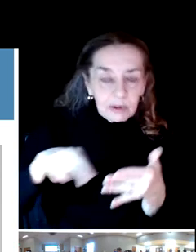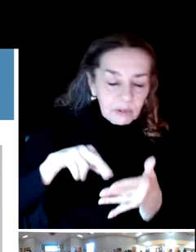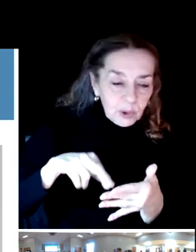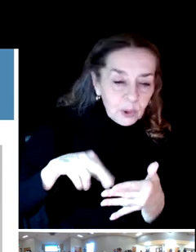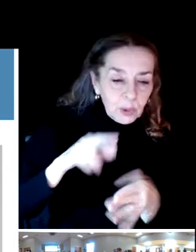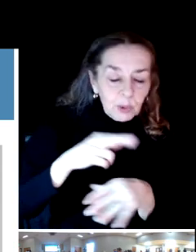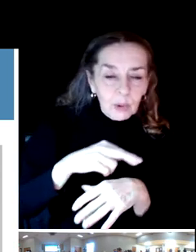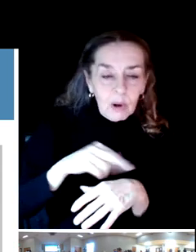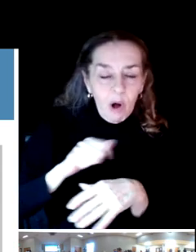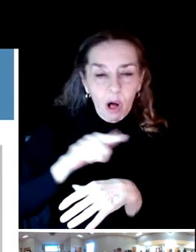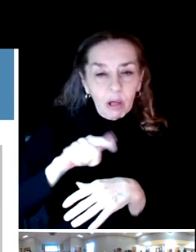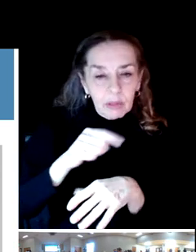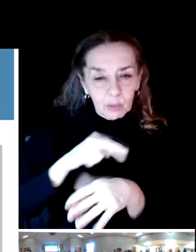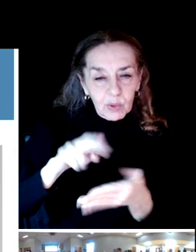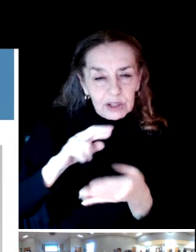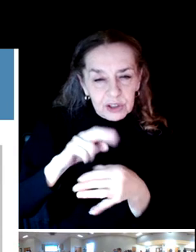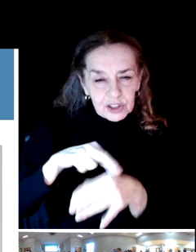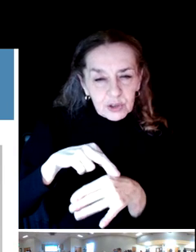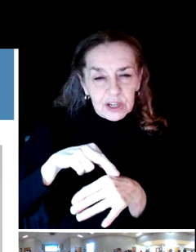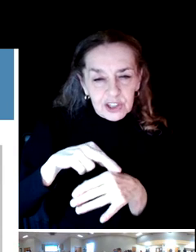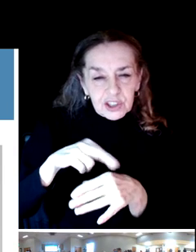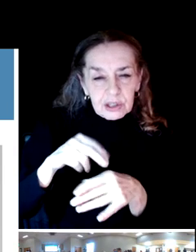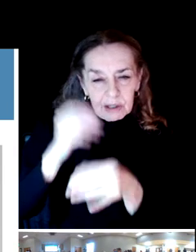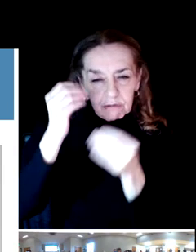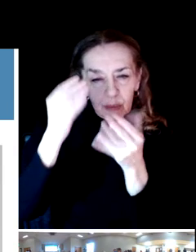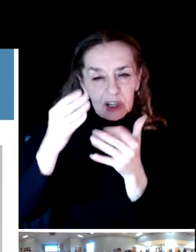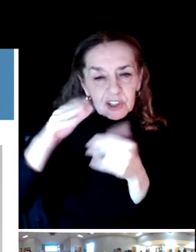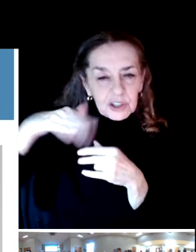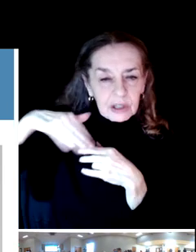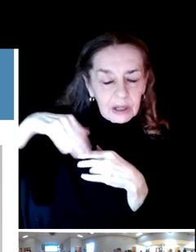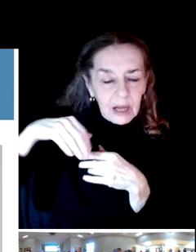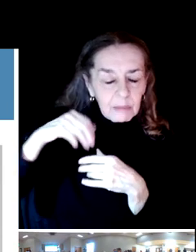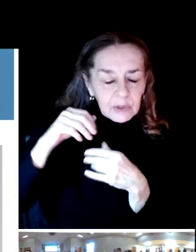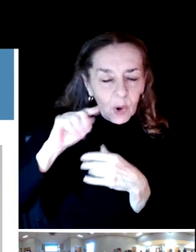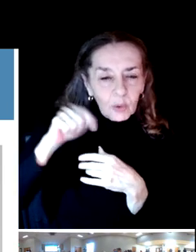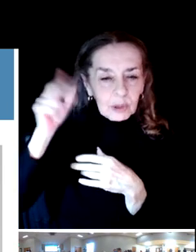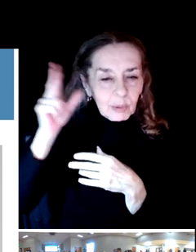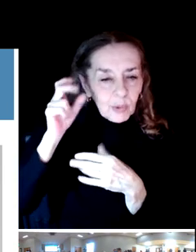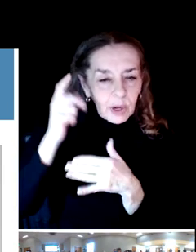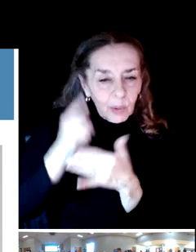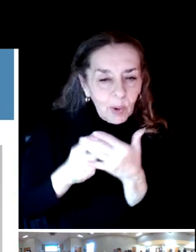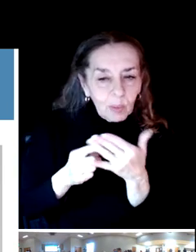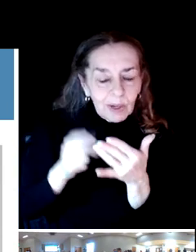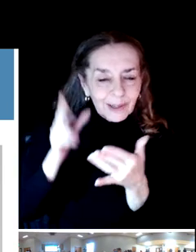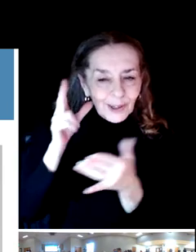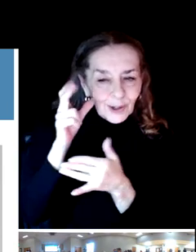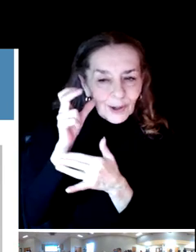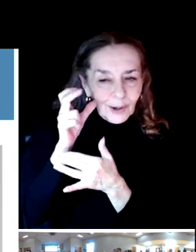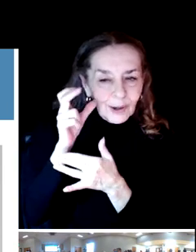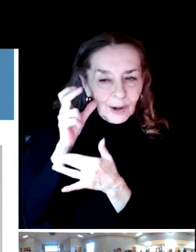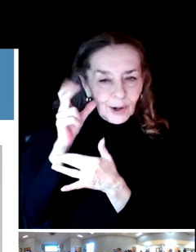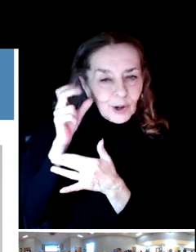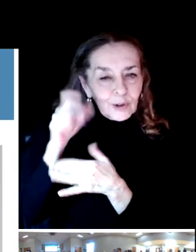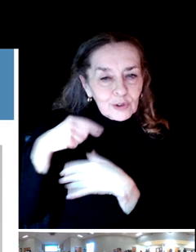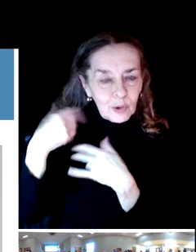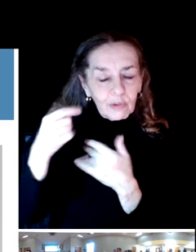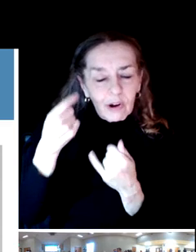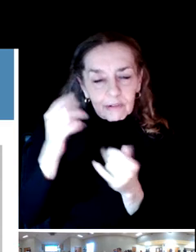and again, I'm just reporting what we when we heard from community members primarily